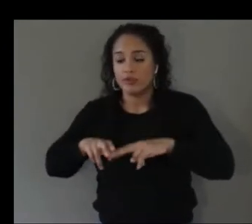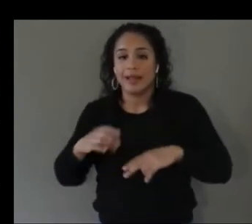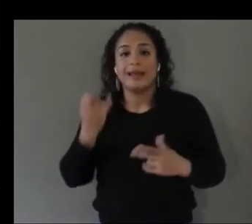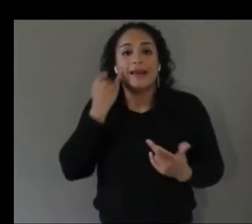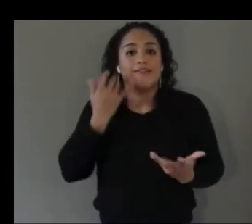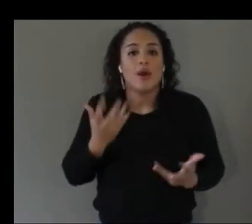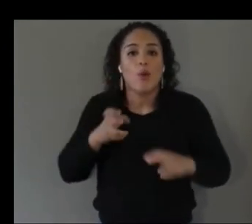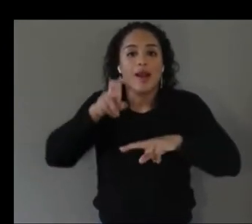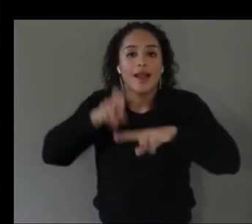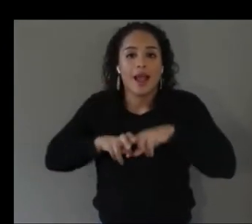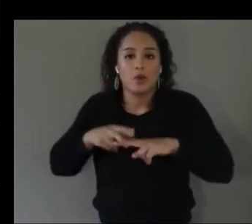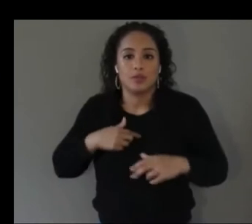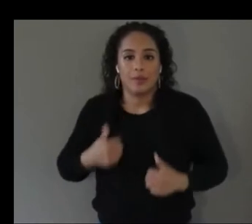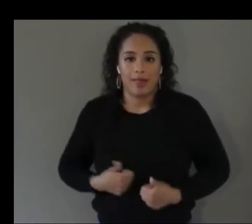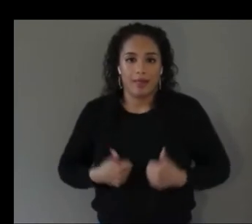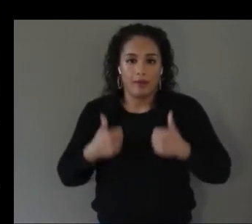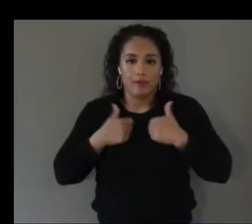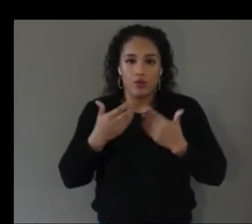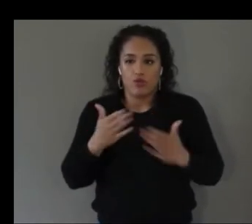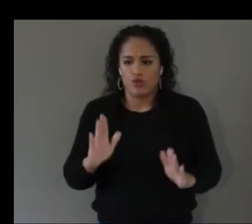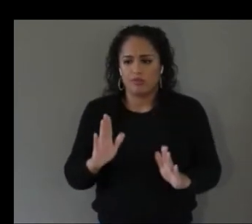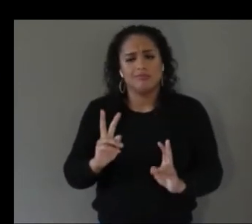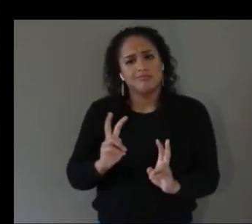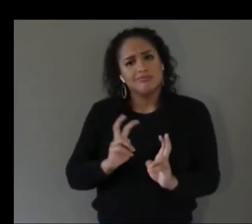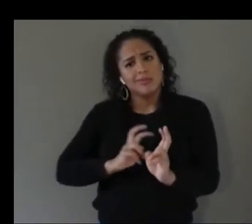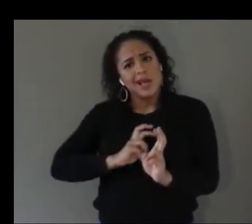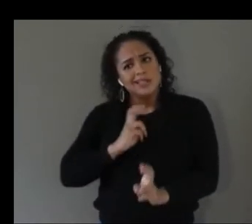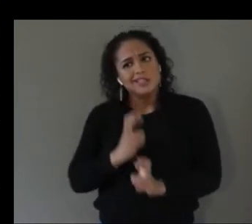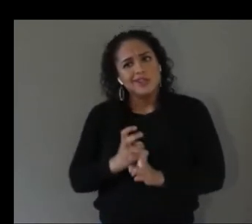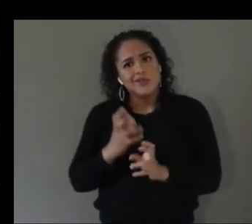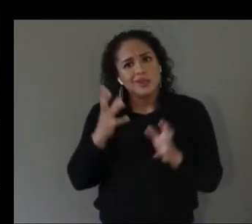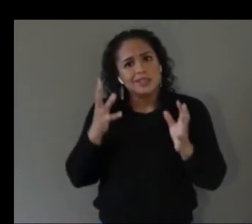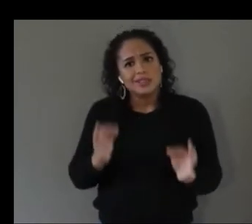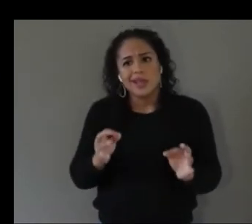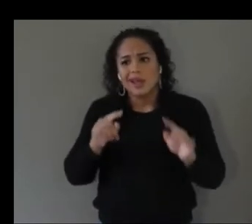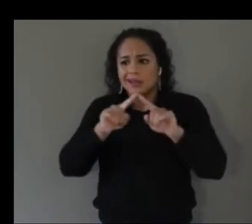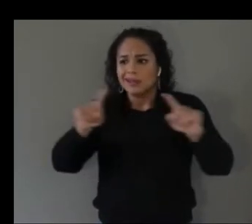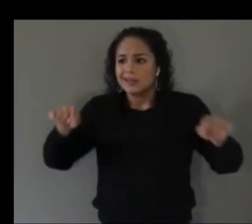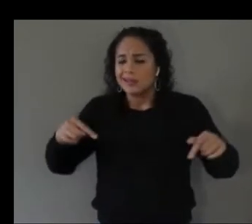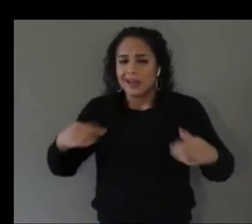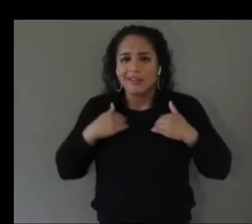it's really difficult to determine what in the physical space we should represent to the user